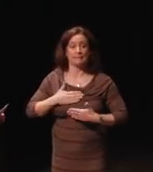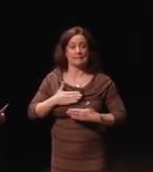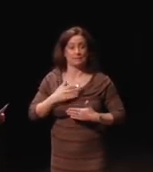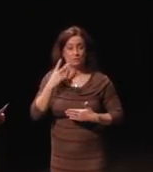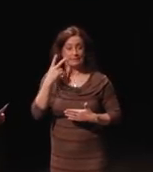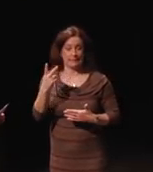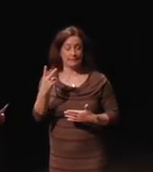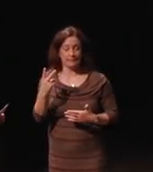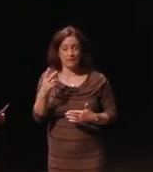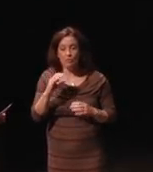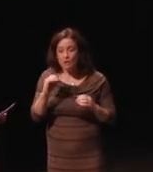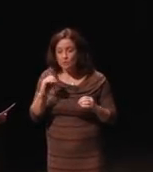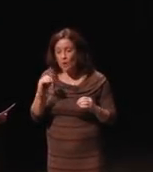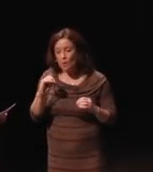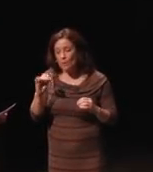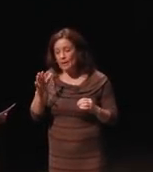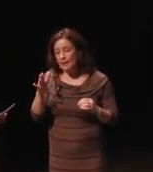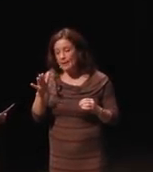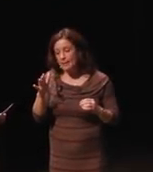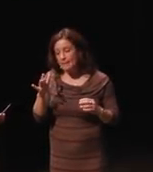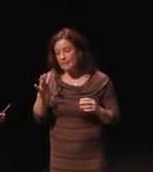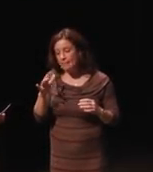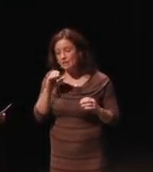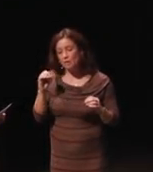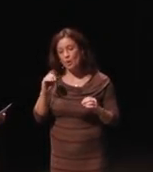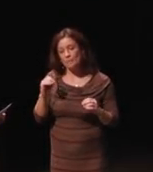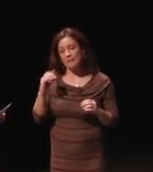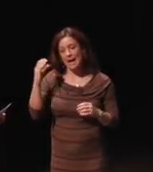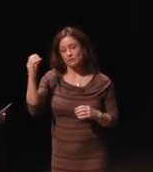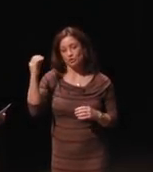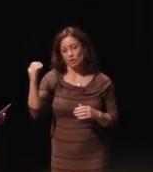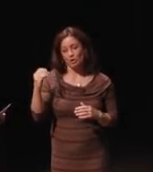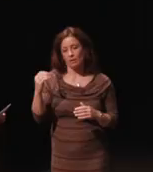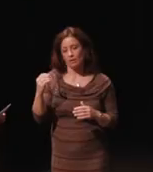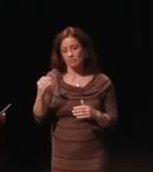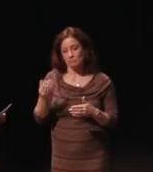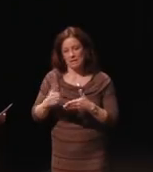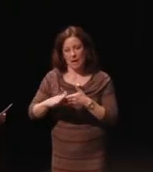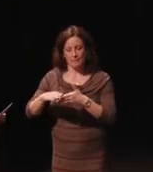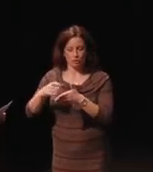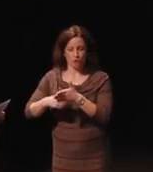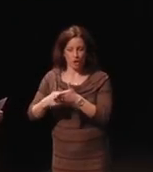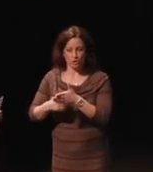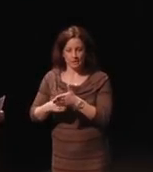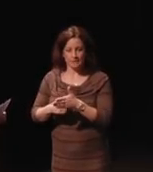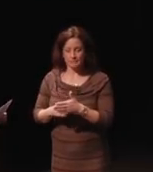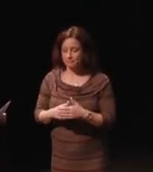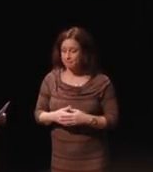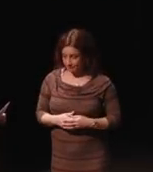there have not been any external nominal charges. So, what does achievability mean?